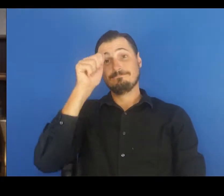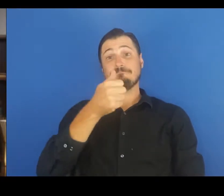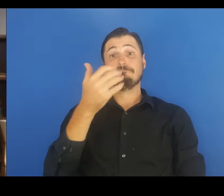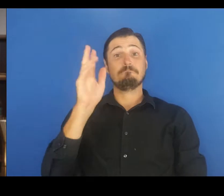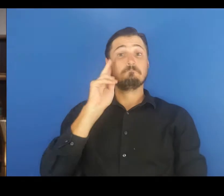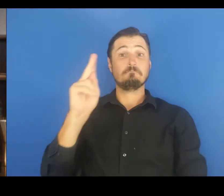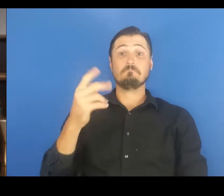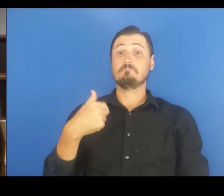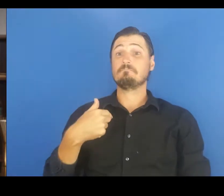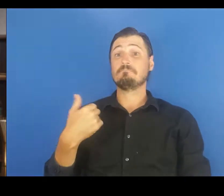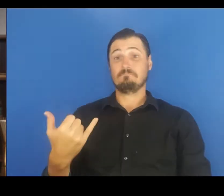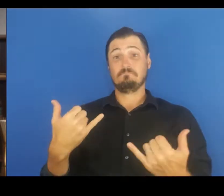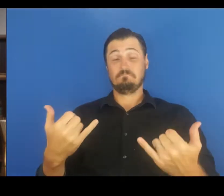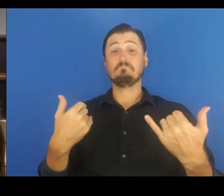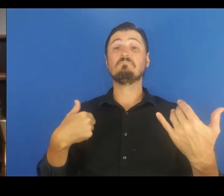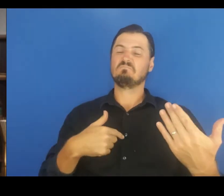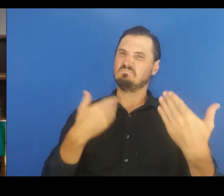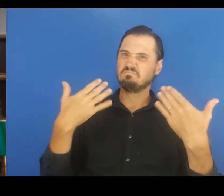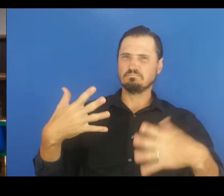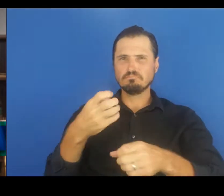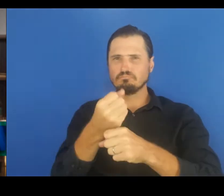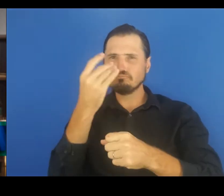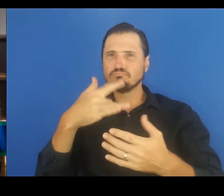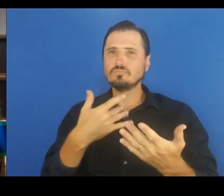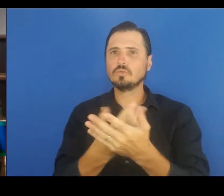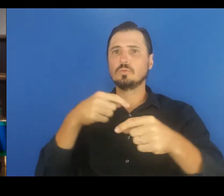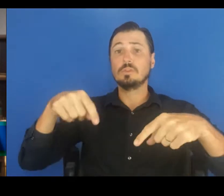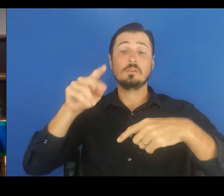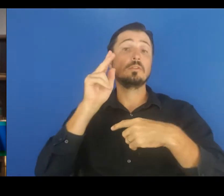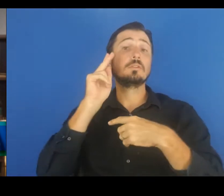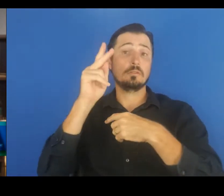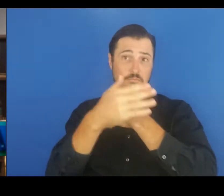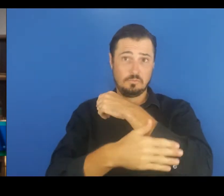Aloha Kaua‘i. This is your County of Kaua‘i briefing for Monday, June 28.